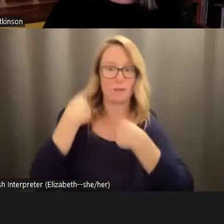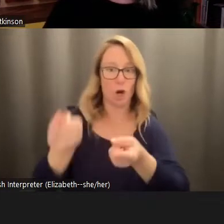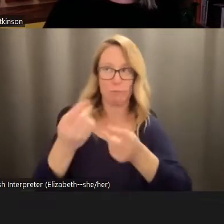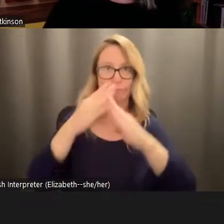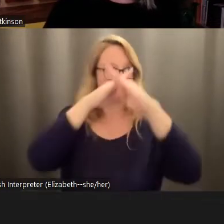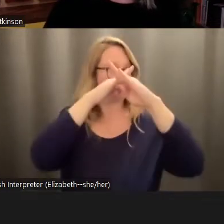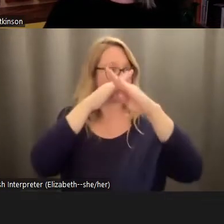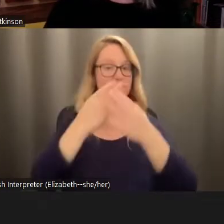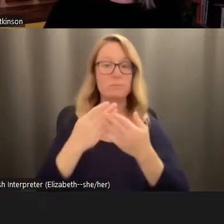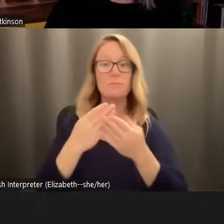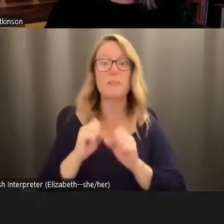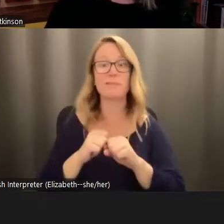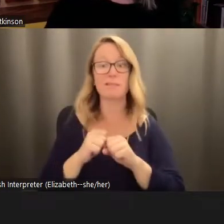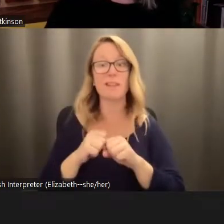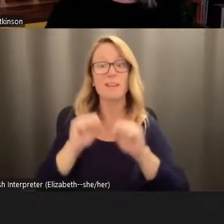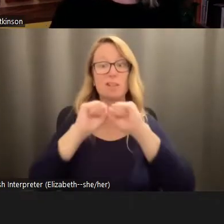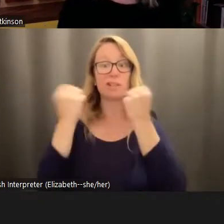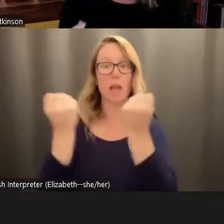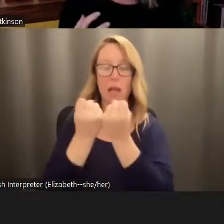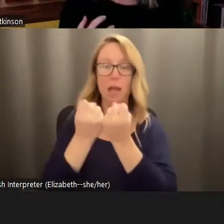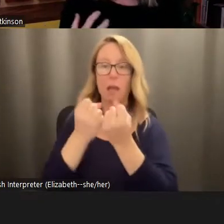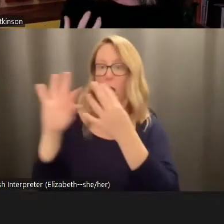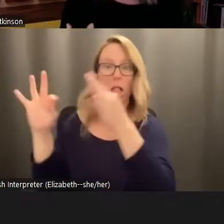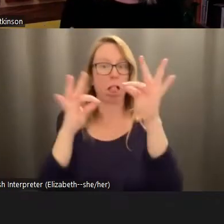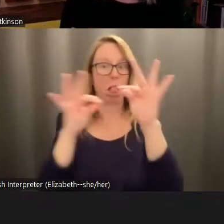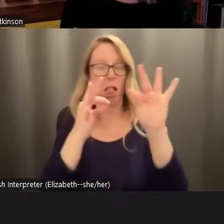organized mass distraction, that pain becomes the kind of shadow